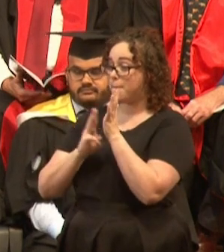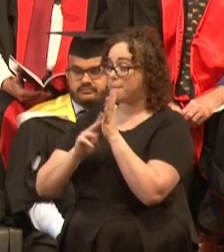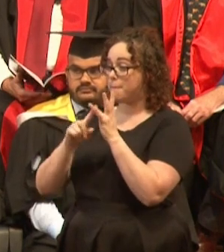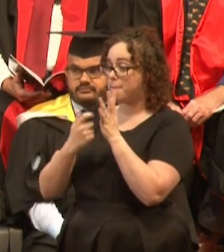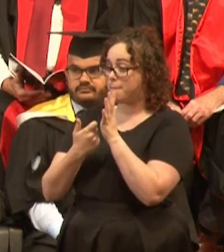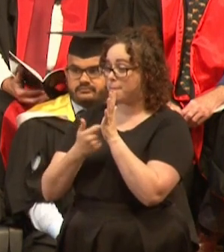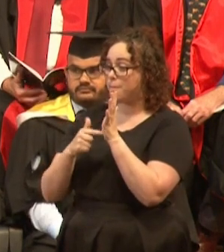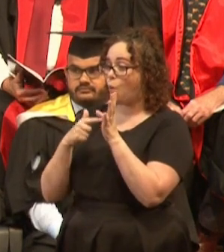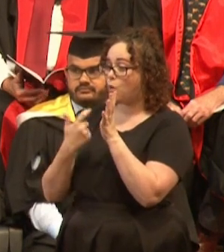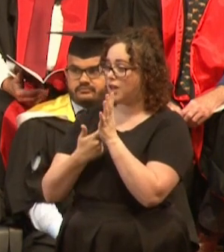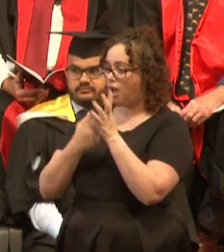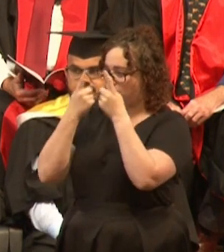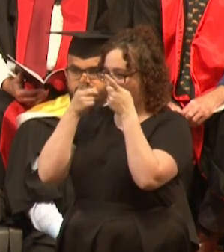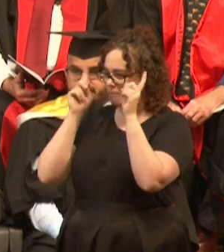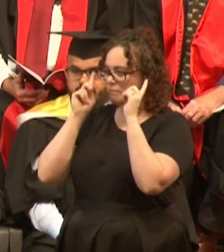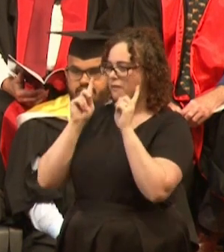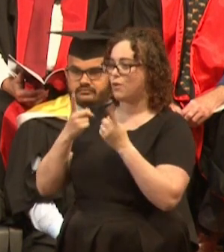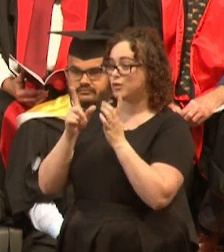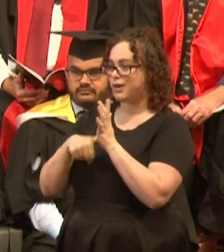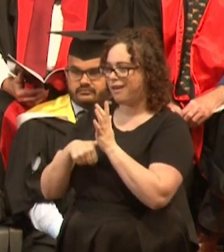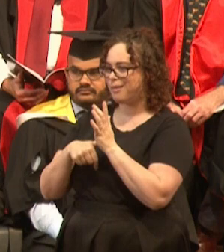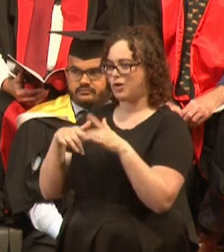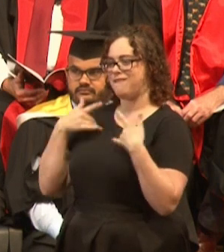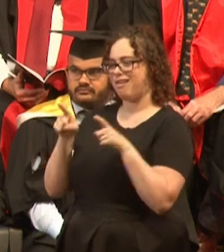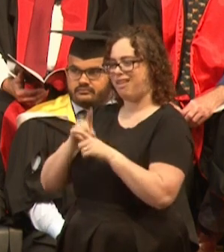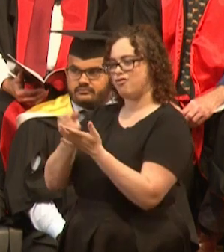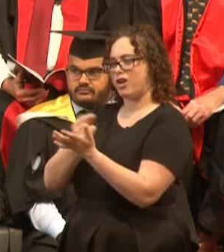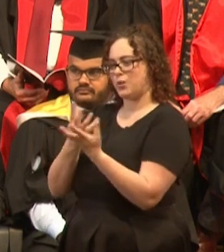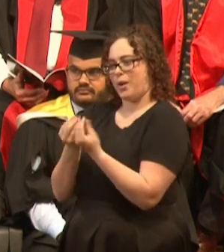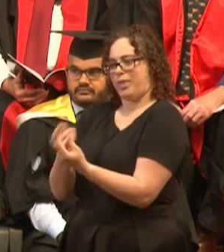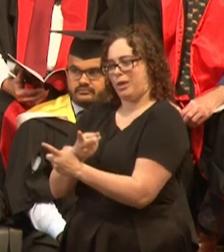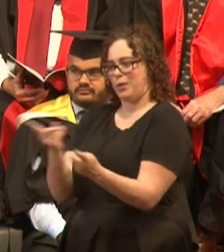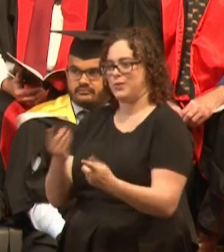so I feel like I'm actually graduating alongside you. So thanks for that opportunity.